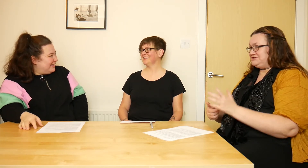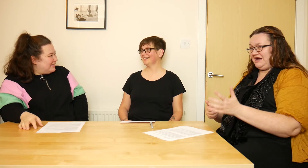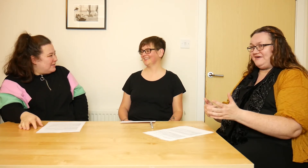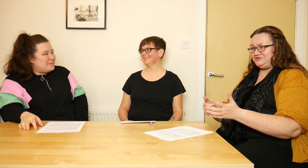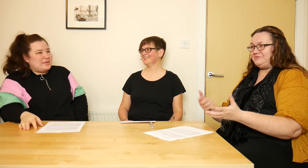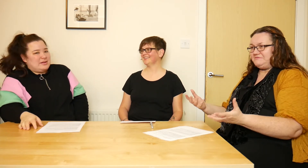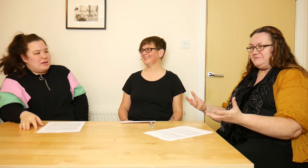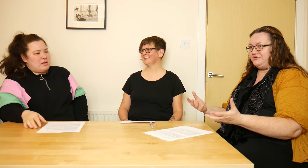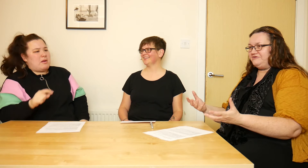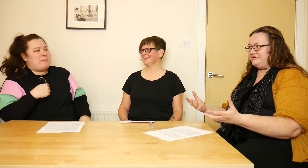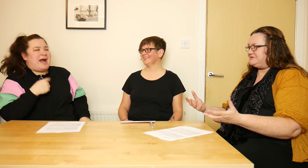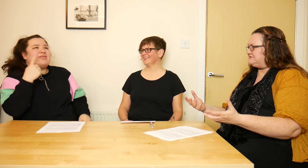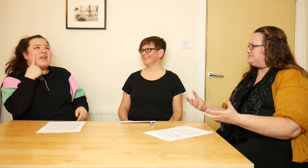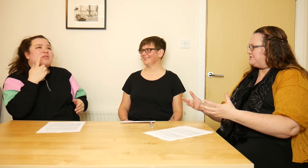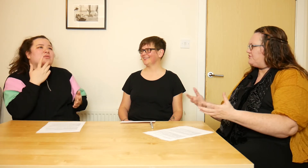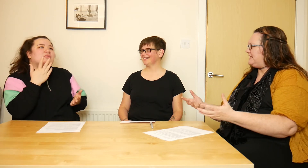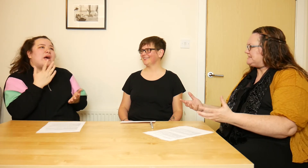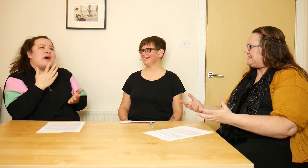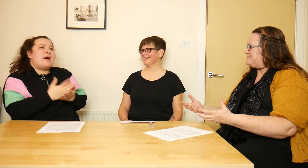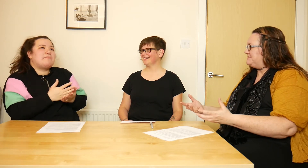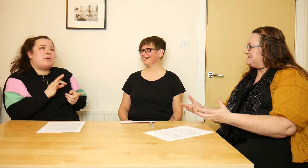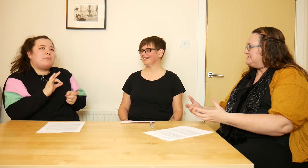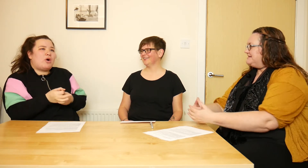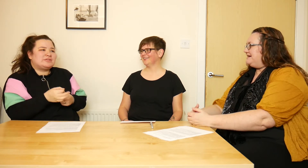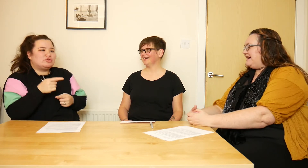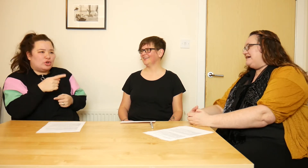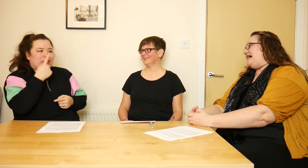or actual blind people in the room sometimes, but you are not asking them!